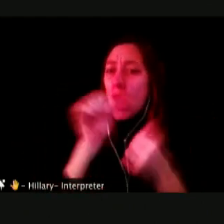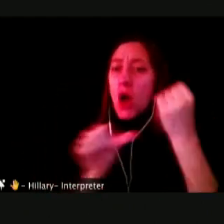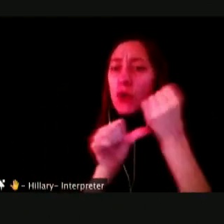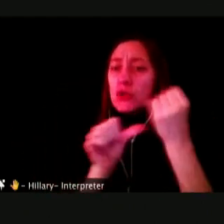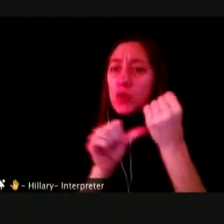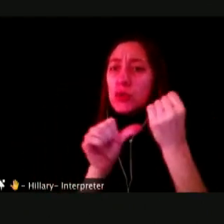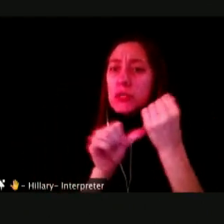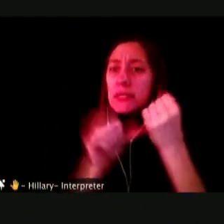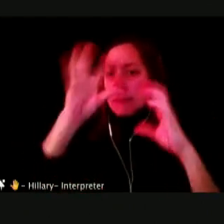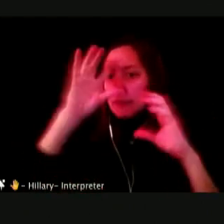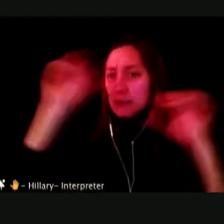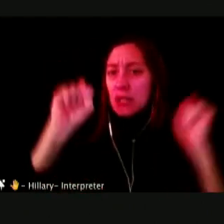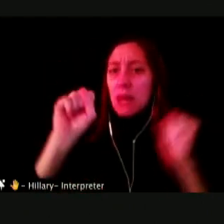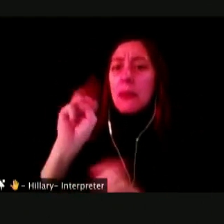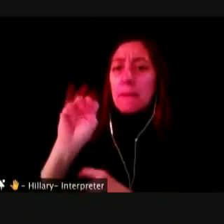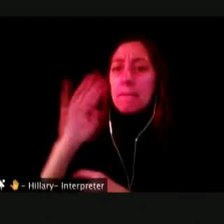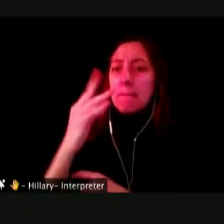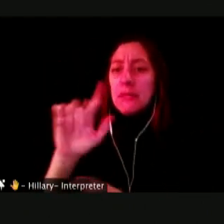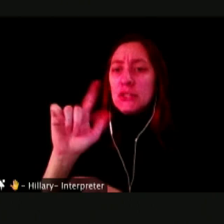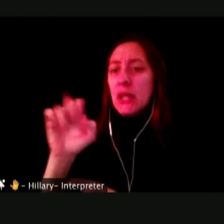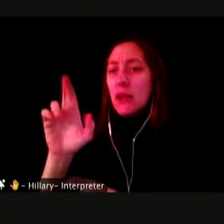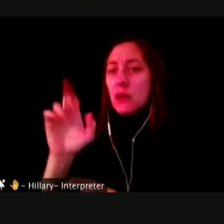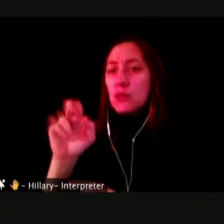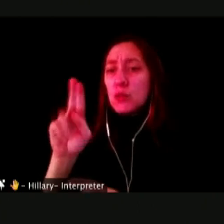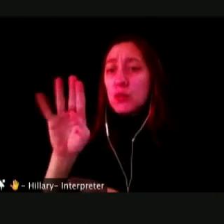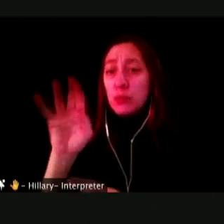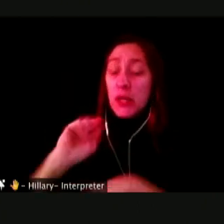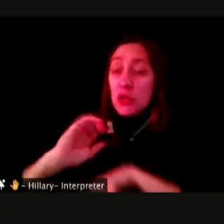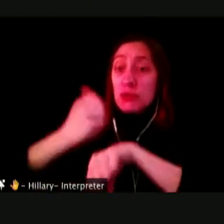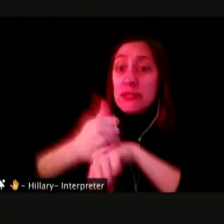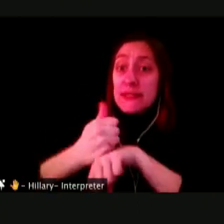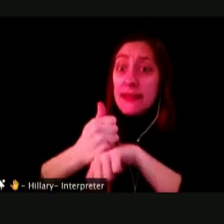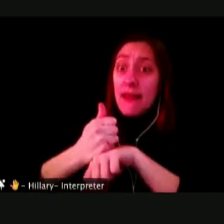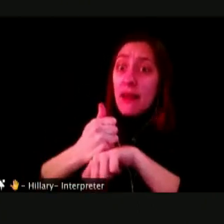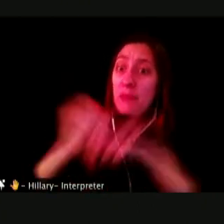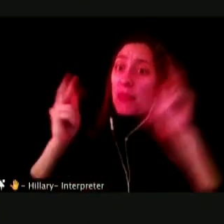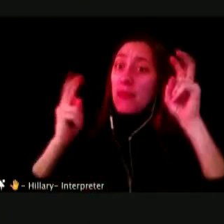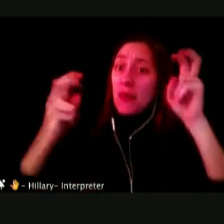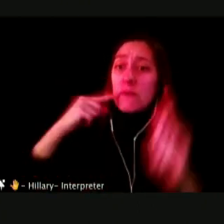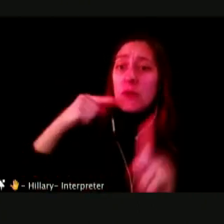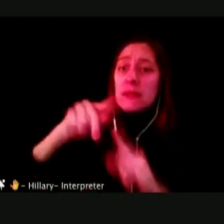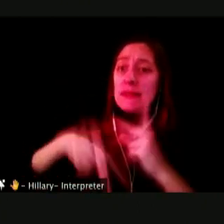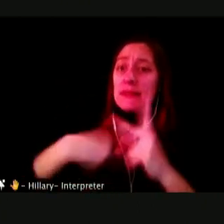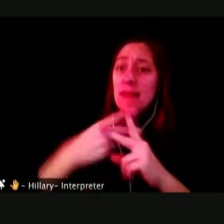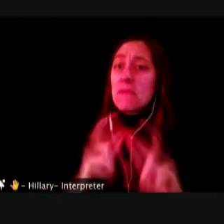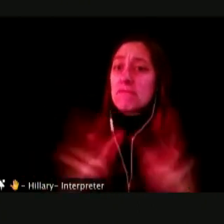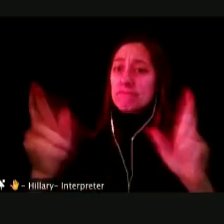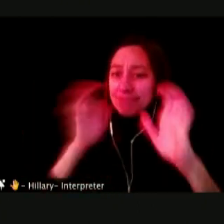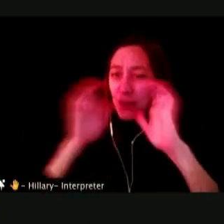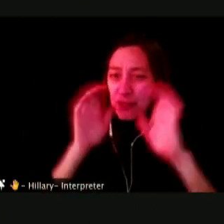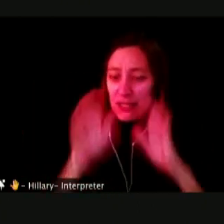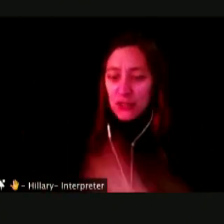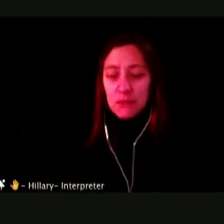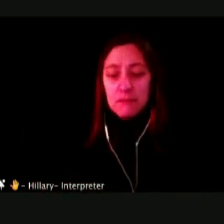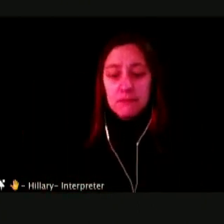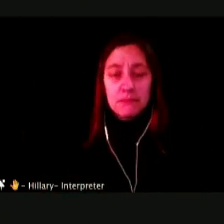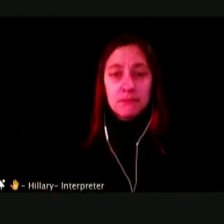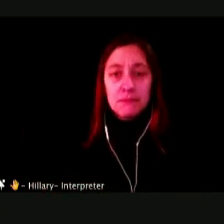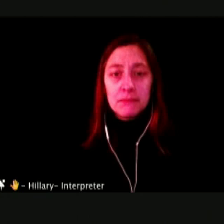RUSCHELLE RUBIN, SET THE CONTEXT FOR THIS CONVERSATION.